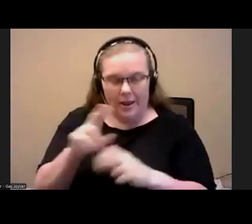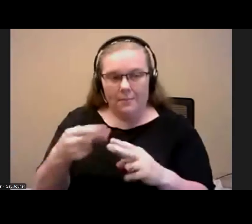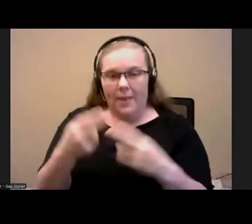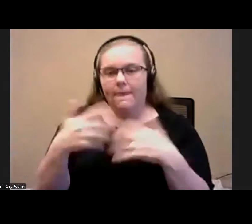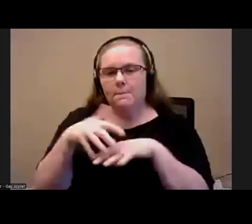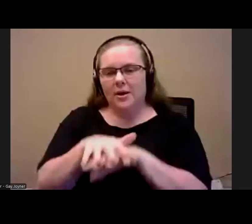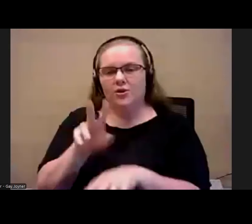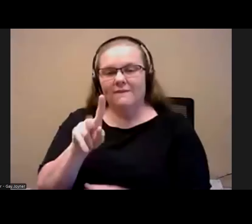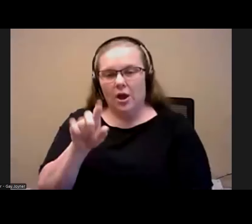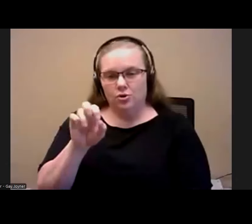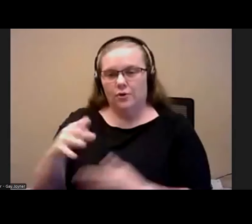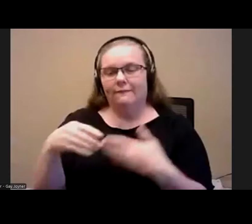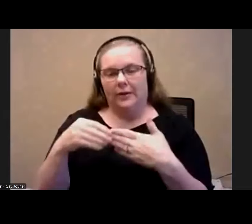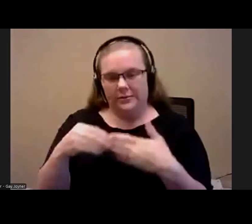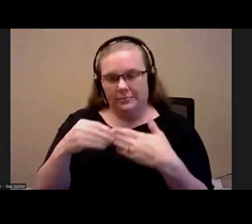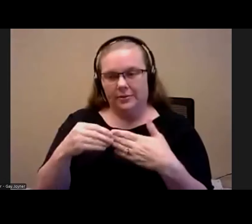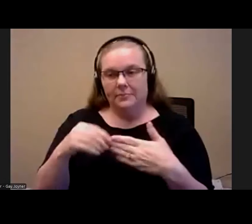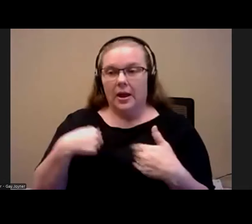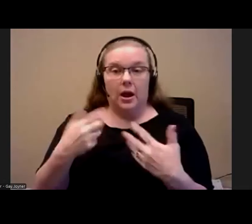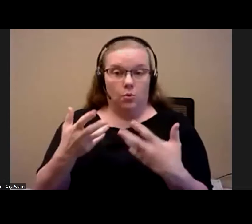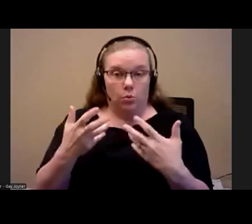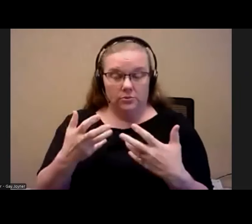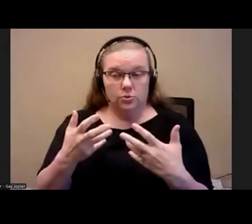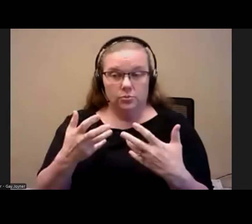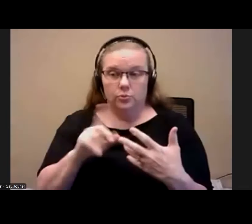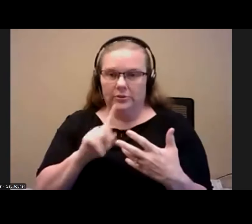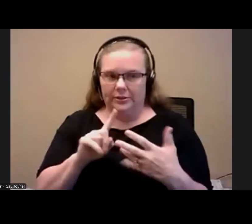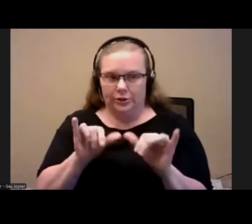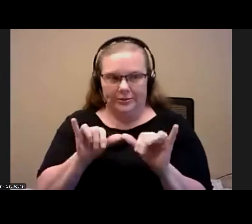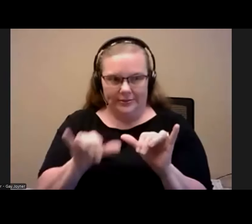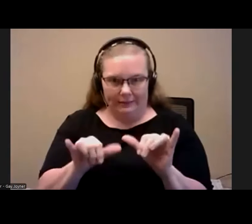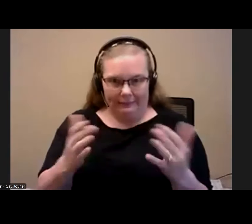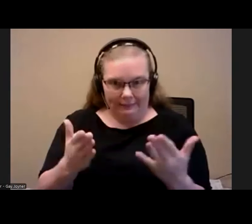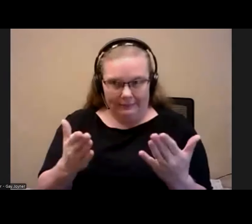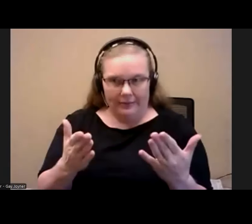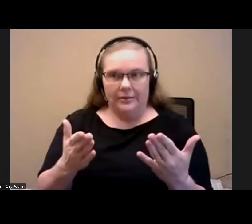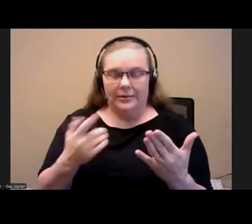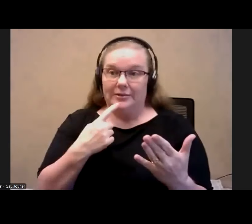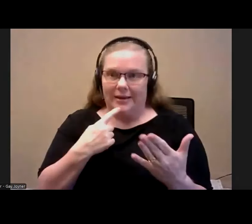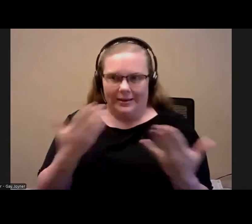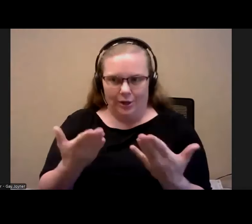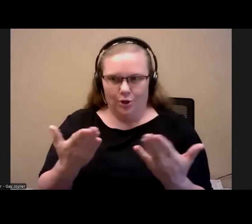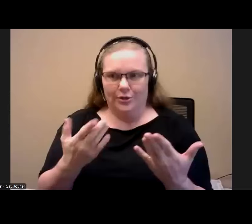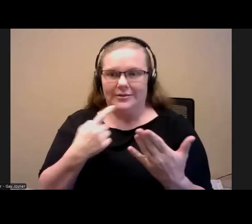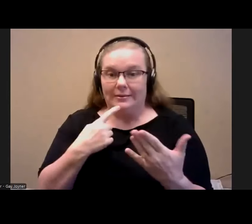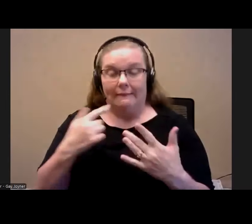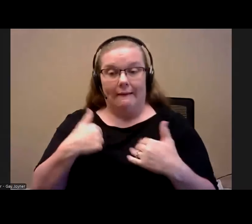flexibilities. I really want to just say here how much I'm excited to be able to share with you that